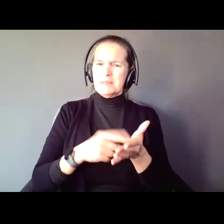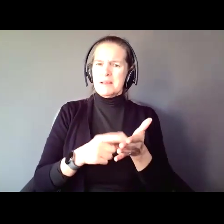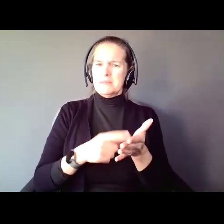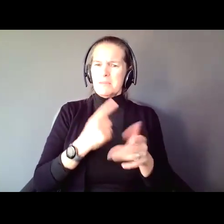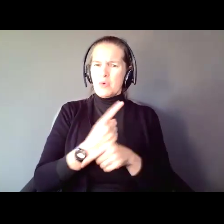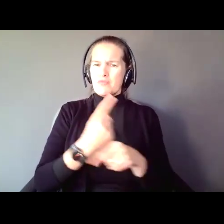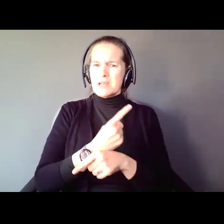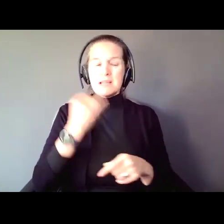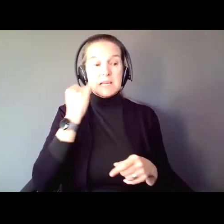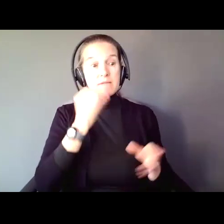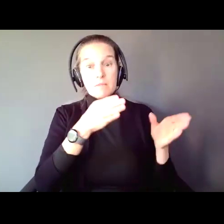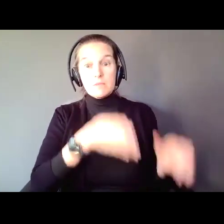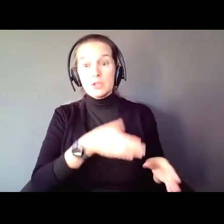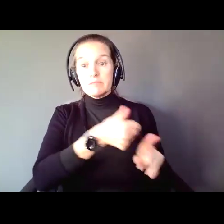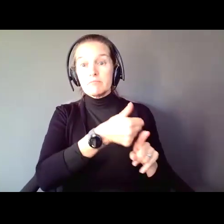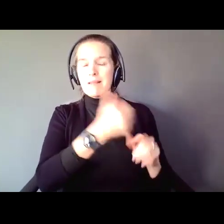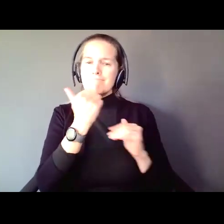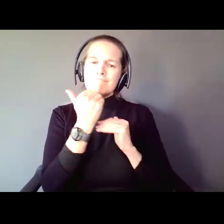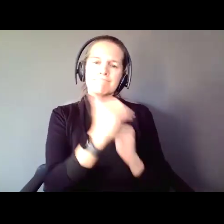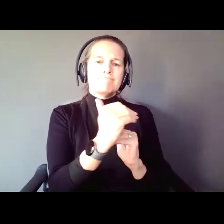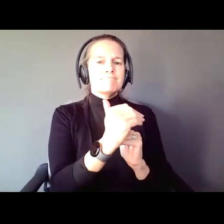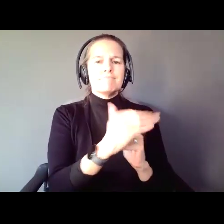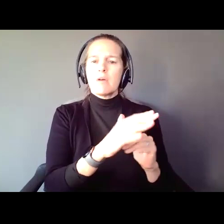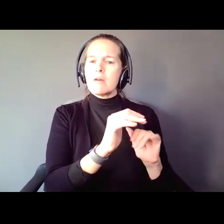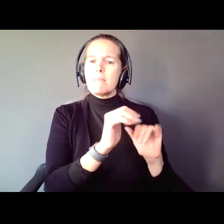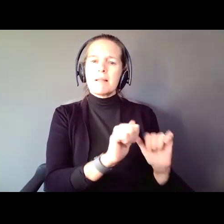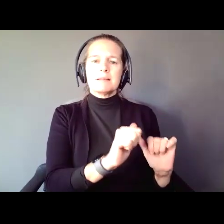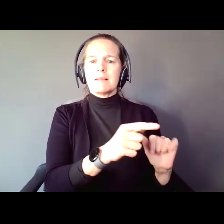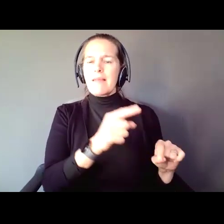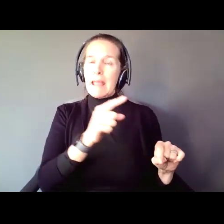limited in their abilities that they cannot take part in their decision making process,